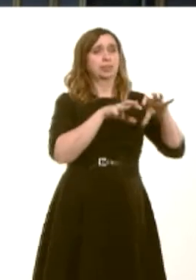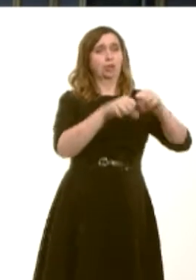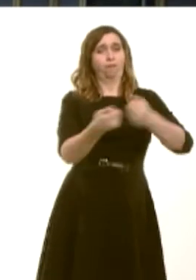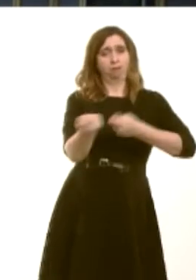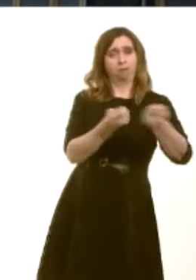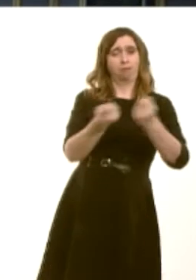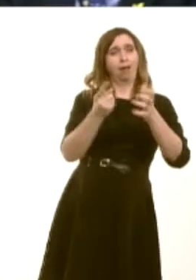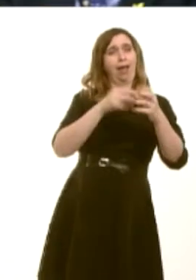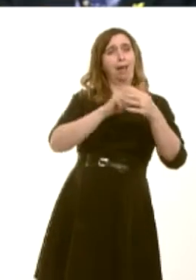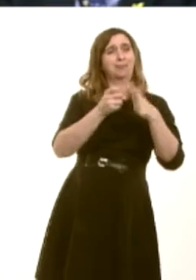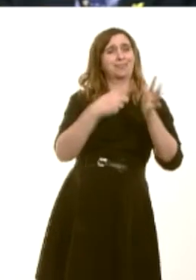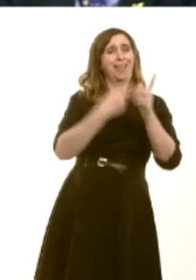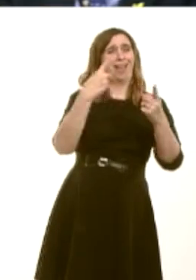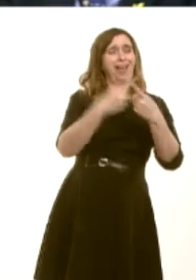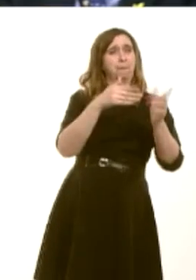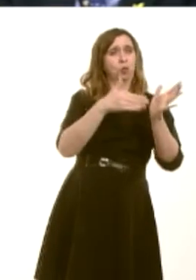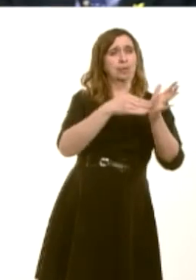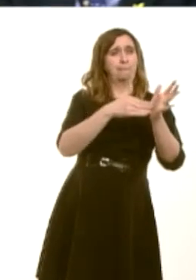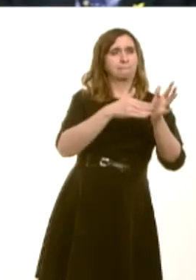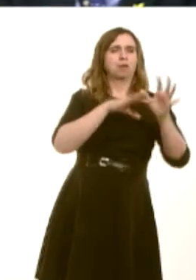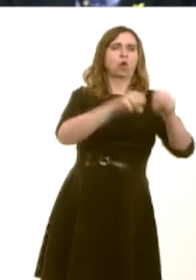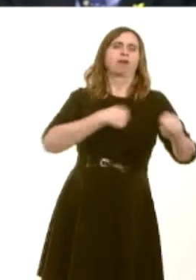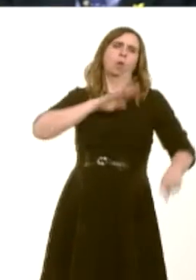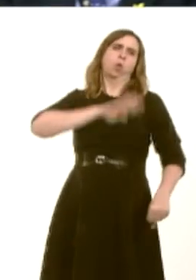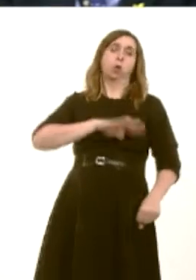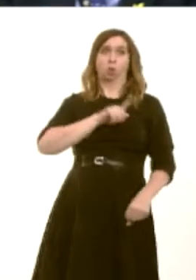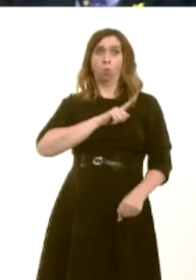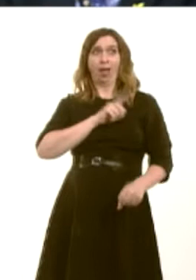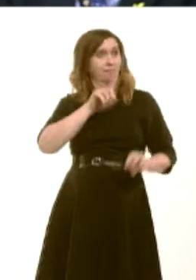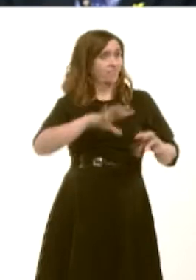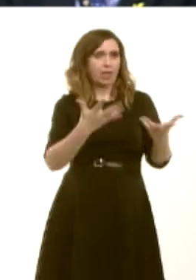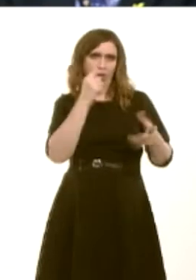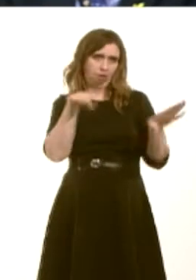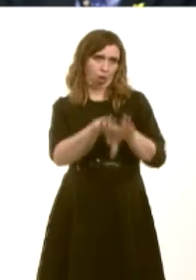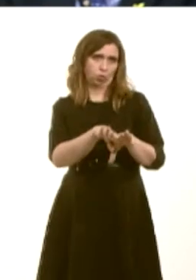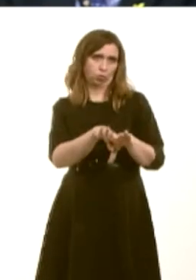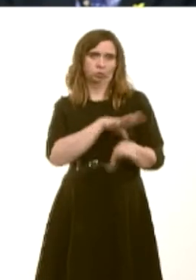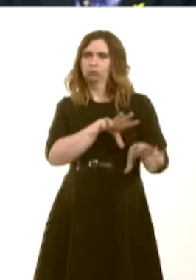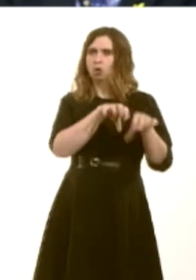Aberdare when it faced closure last year. Importantly, the trustees have retained a